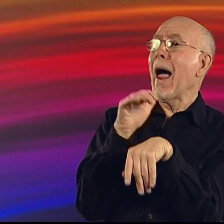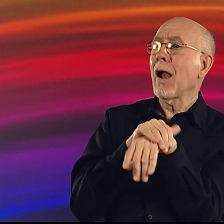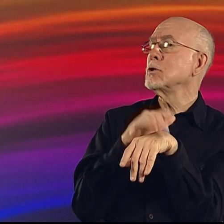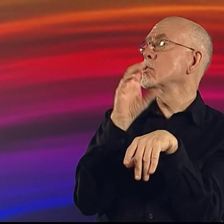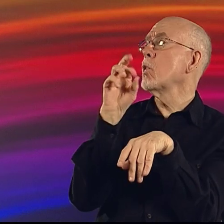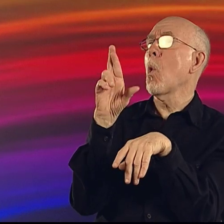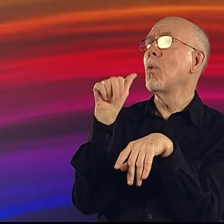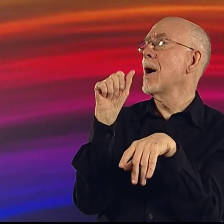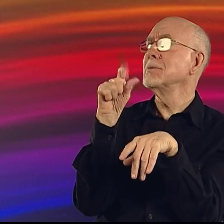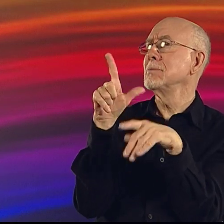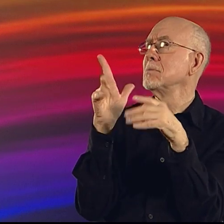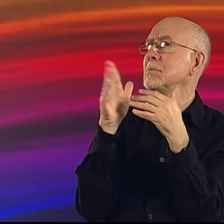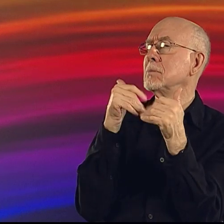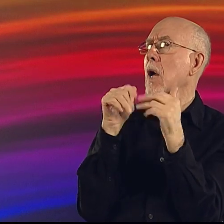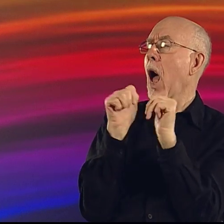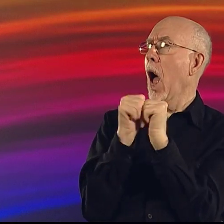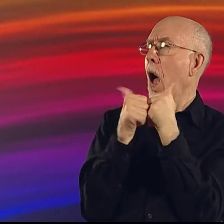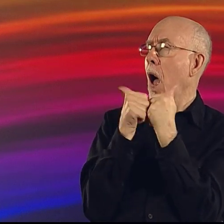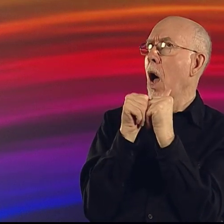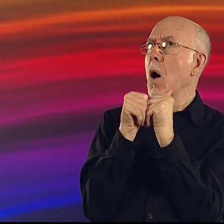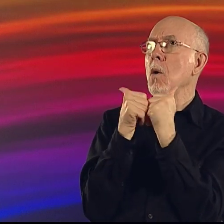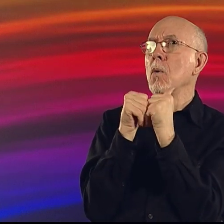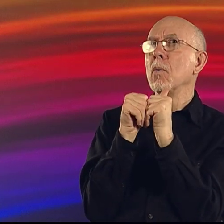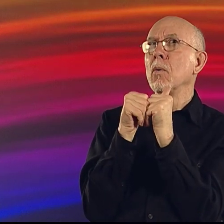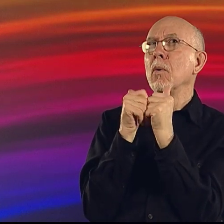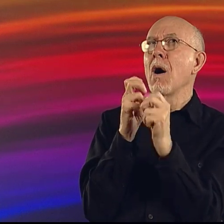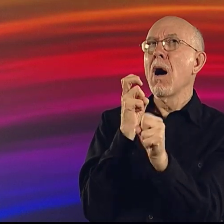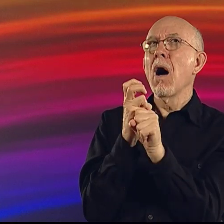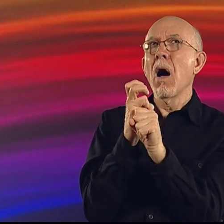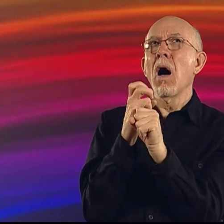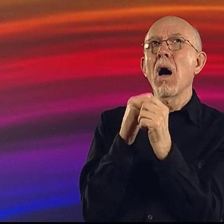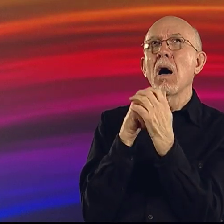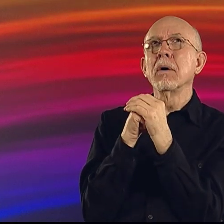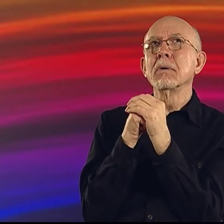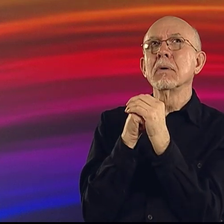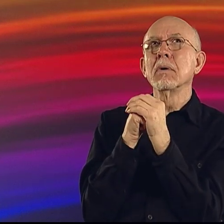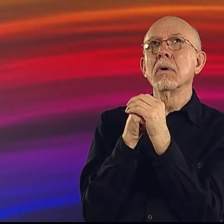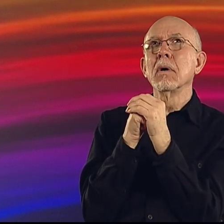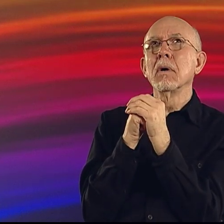regardless of whether it's in English or in ASL? That's the big question.